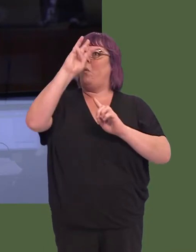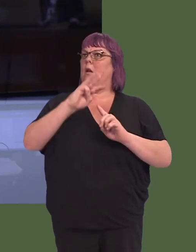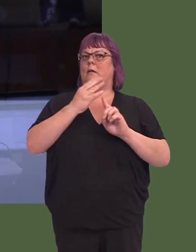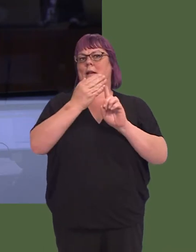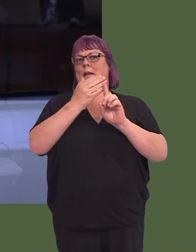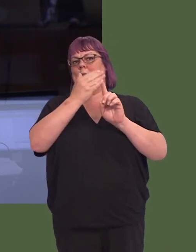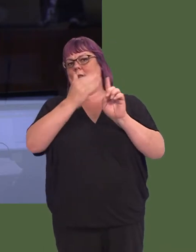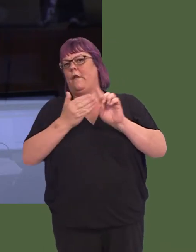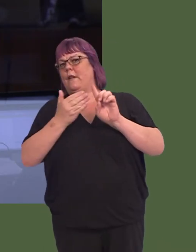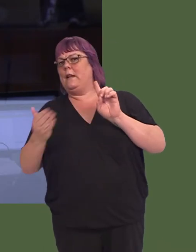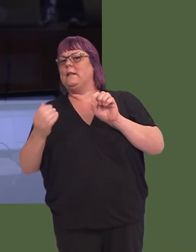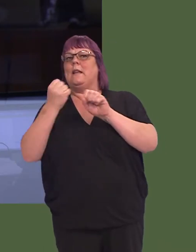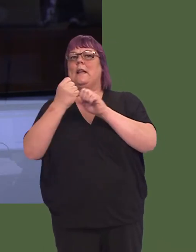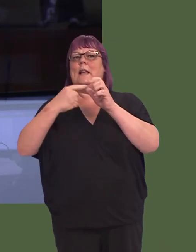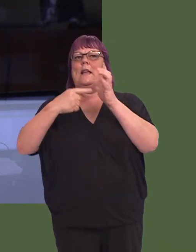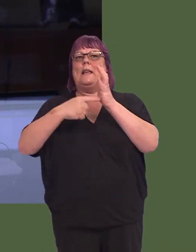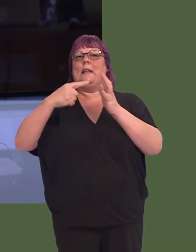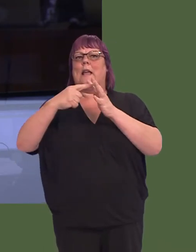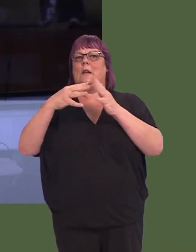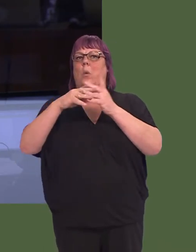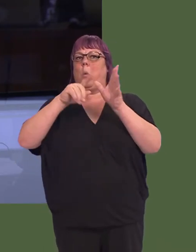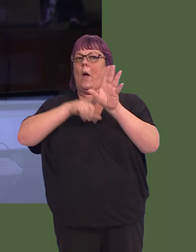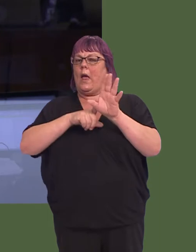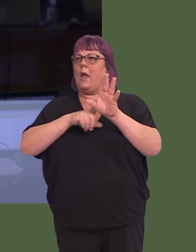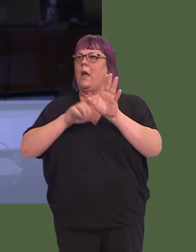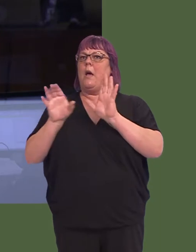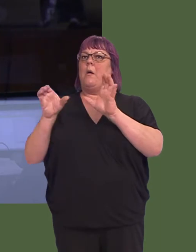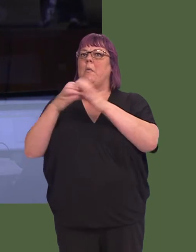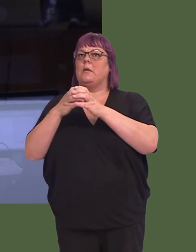In south-east Wales, my area, the Gateway Credit Union has branches in Abergavenny and